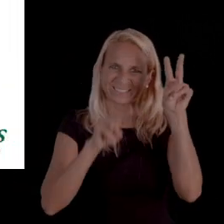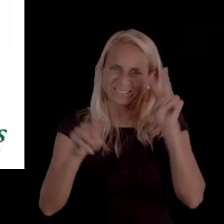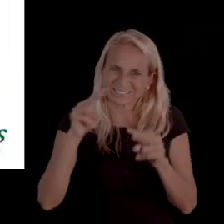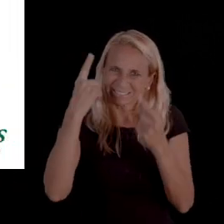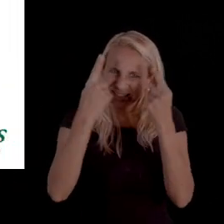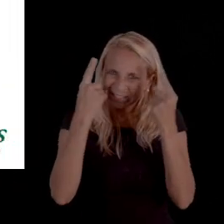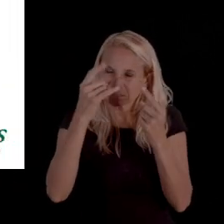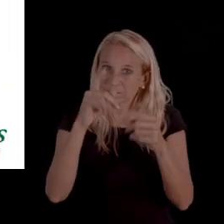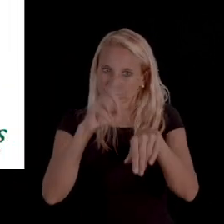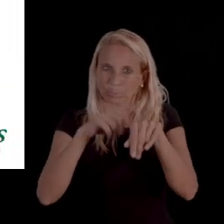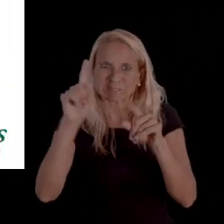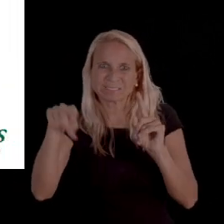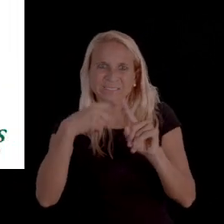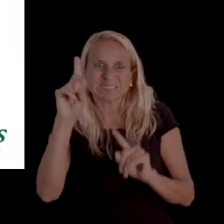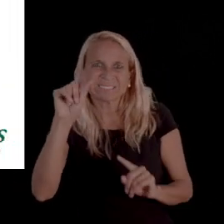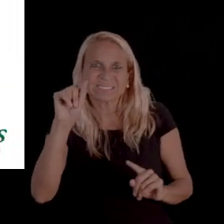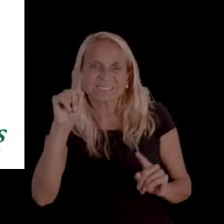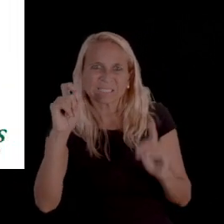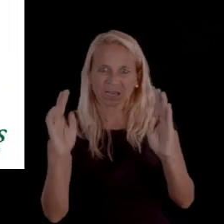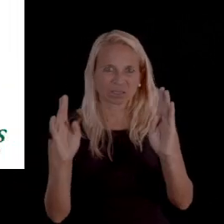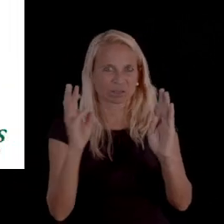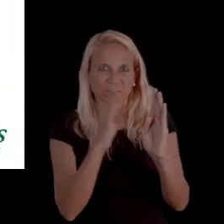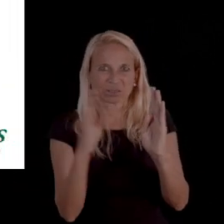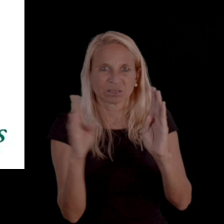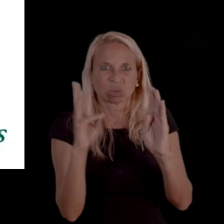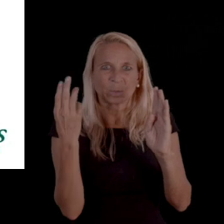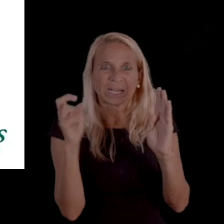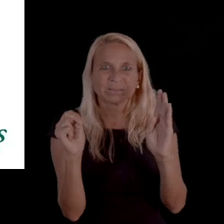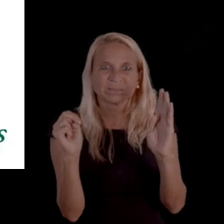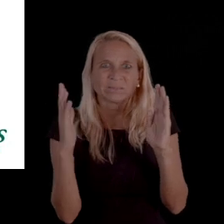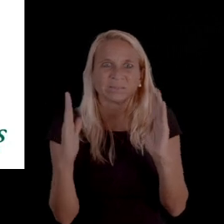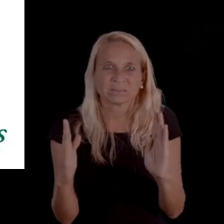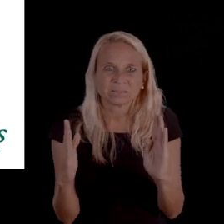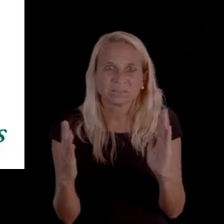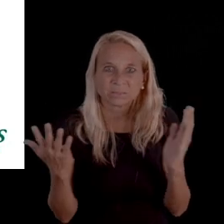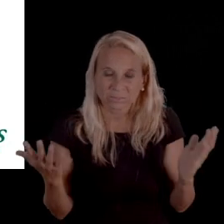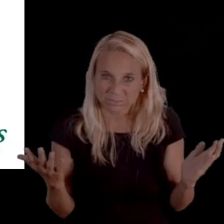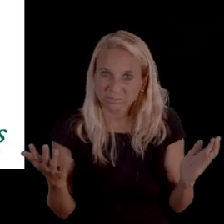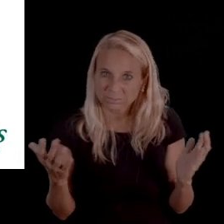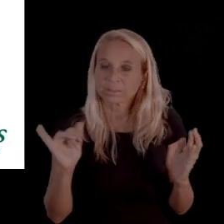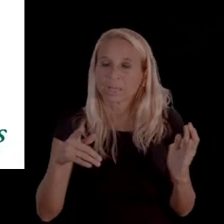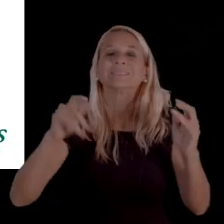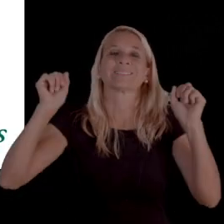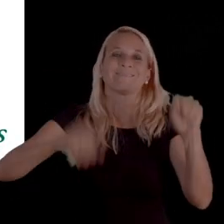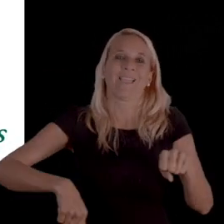Things to kind of consider is normally they'll give you when the date